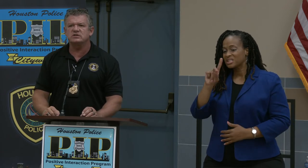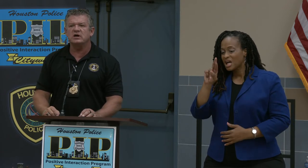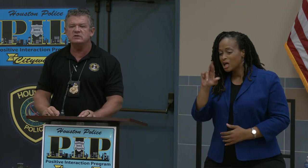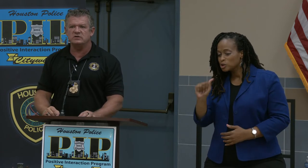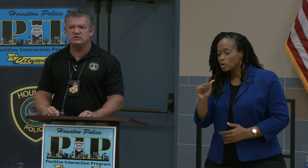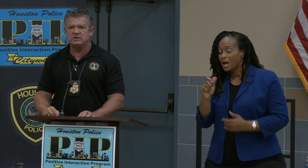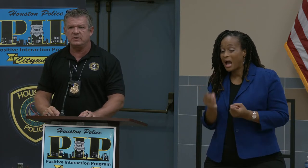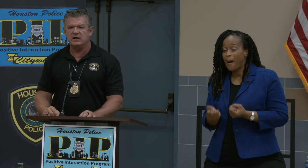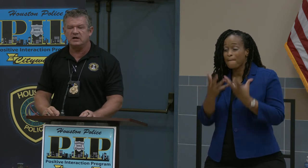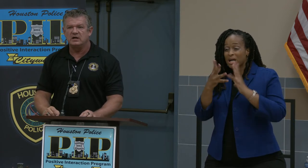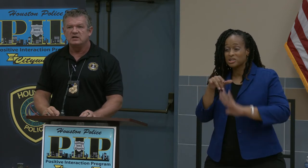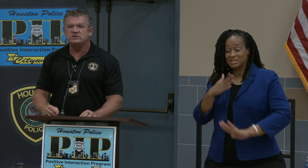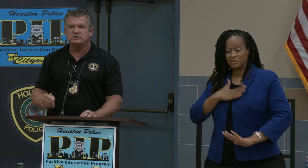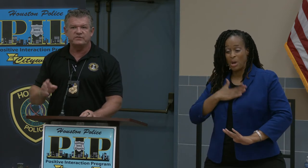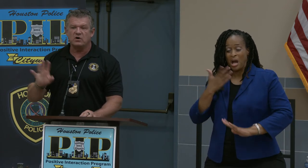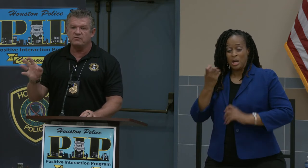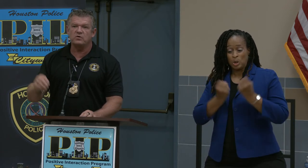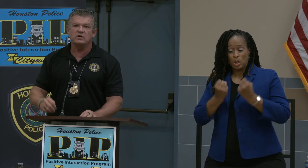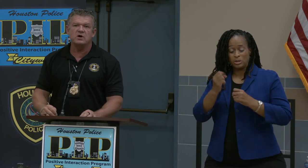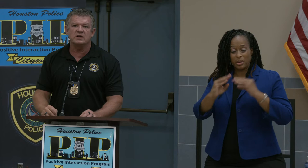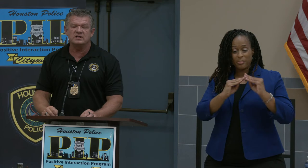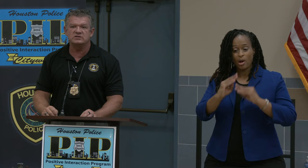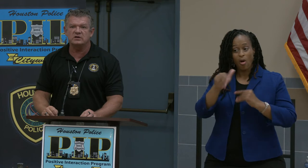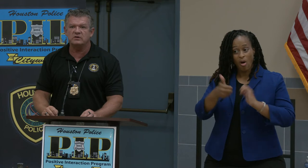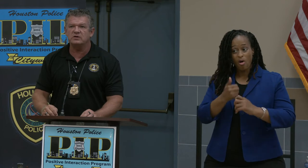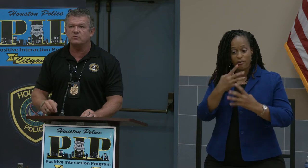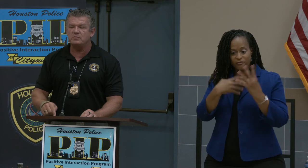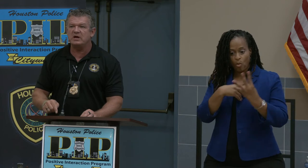Tundra to repair? She goes all four are gone on the Tundra, the repair